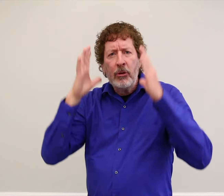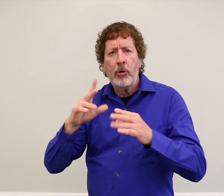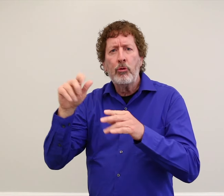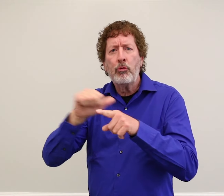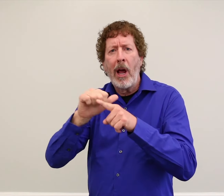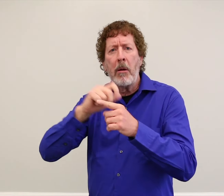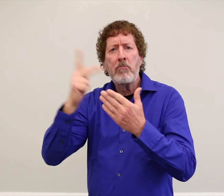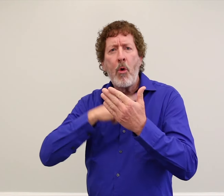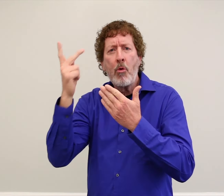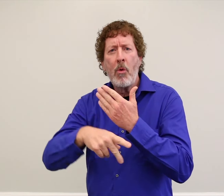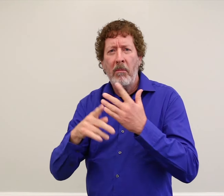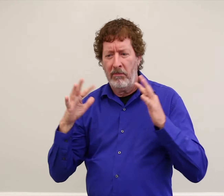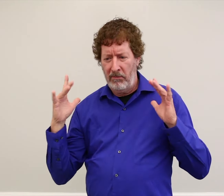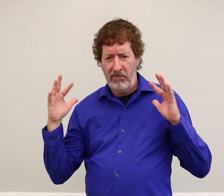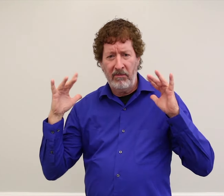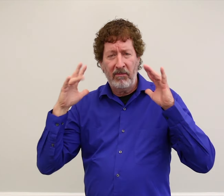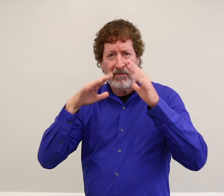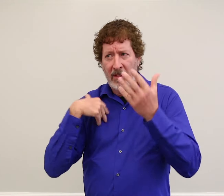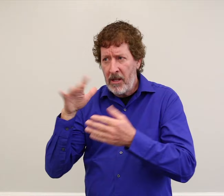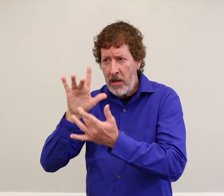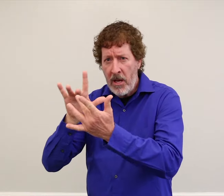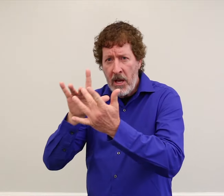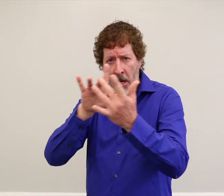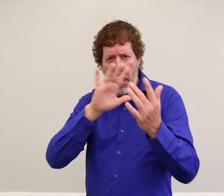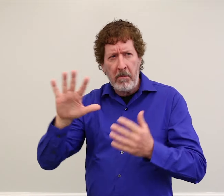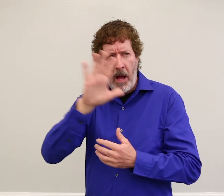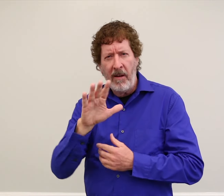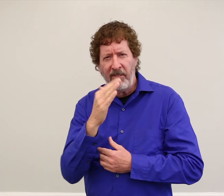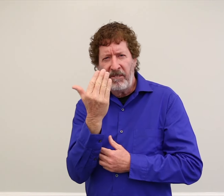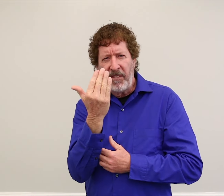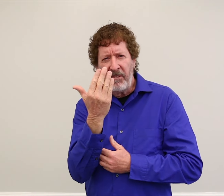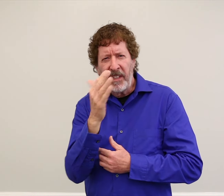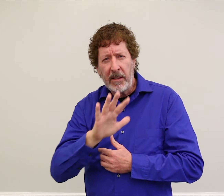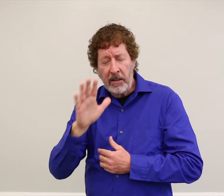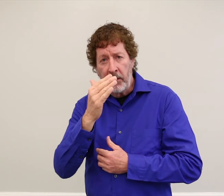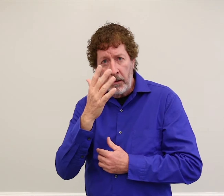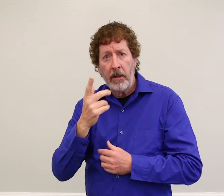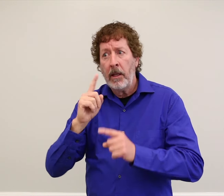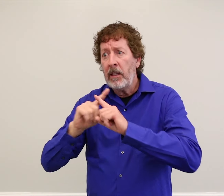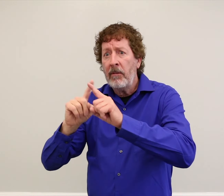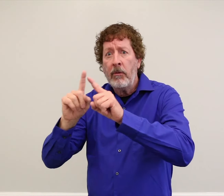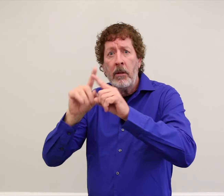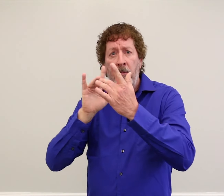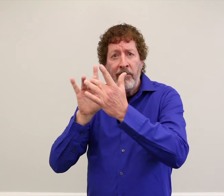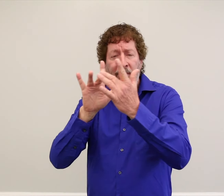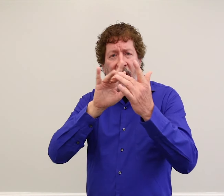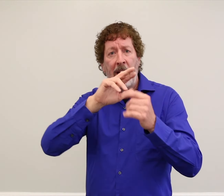Deaf Education teacher preparation programs.